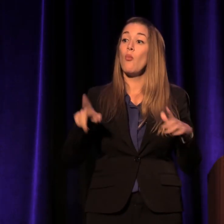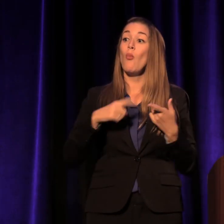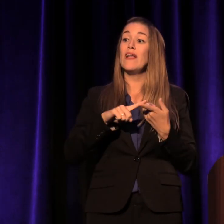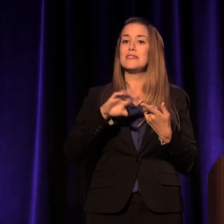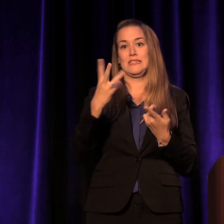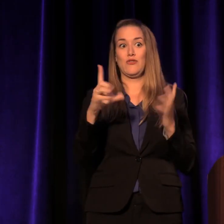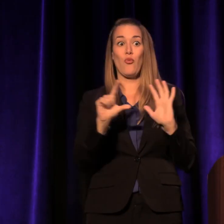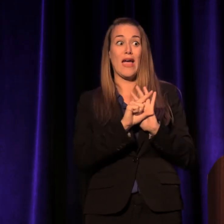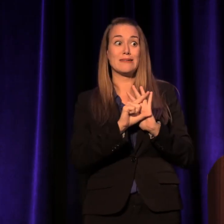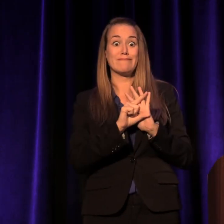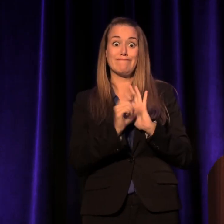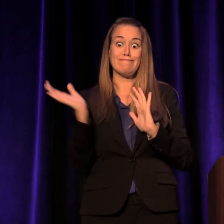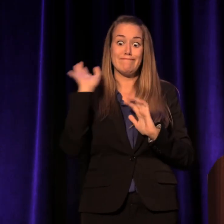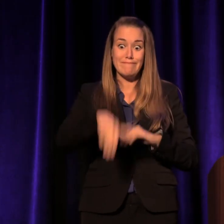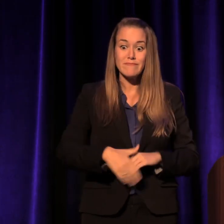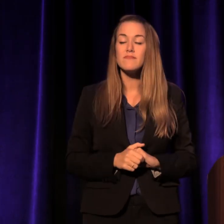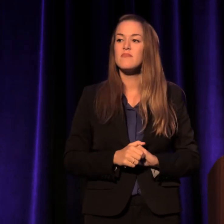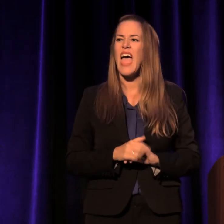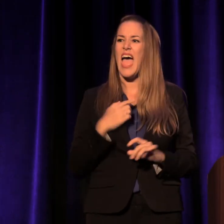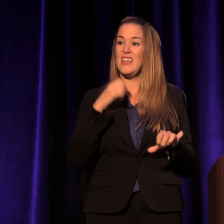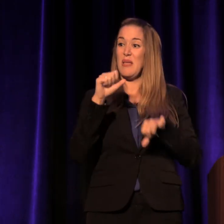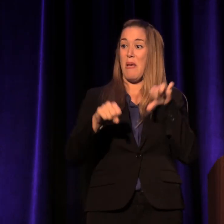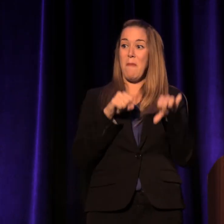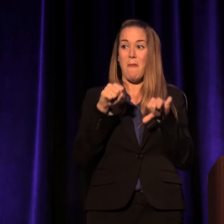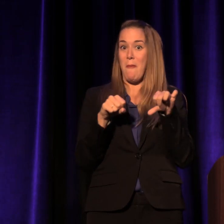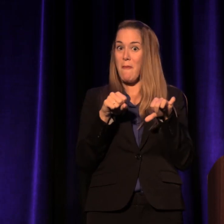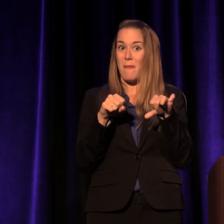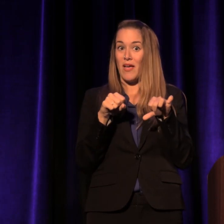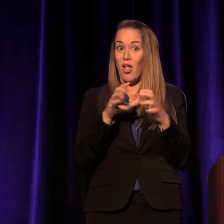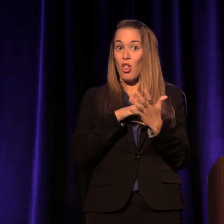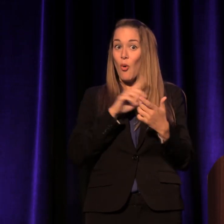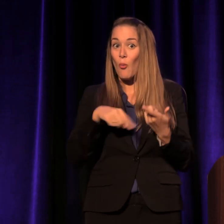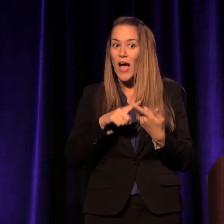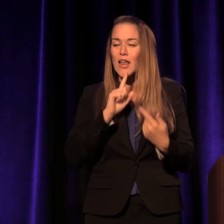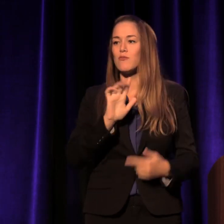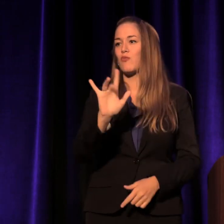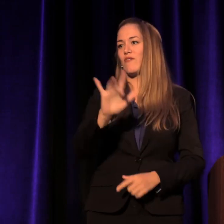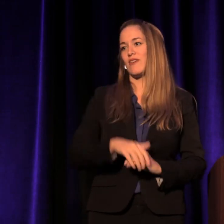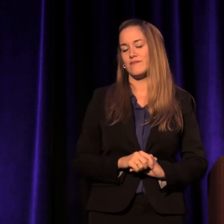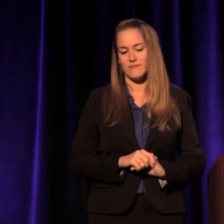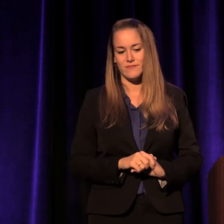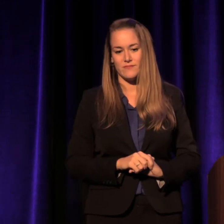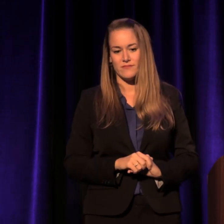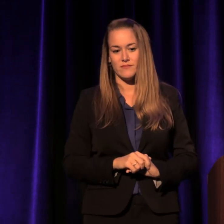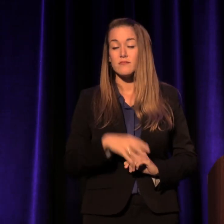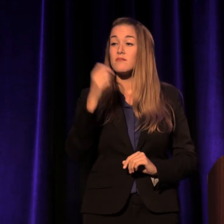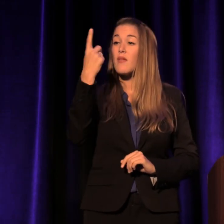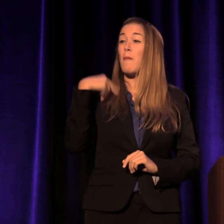and I couldn't ride a bike until I was 25. I'm the daughter of an abusive father